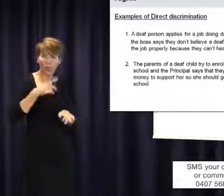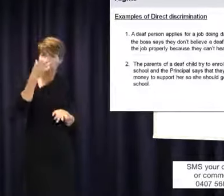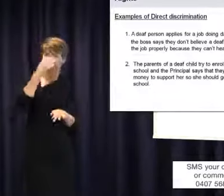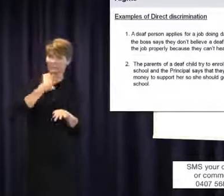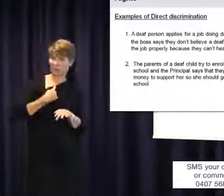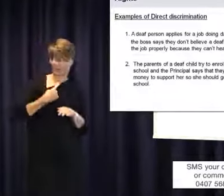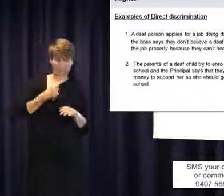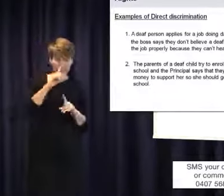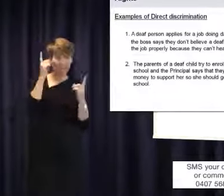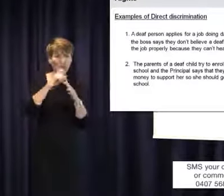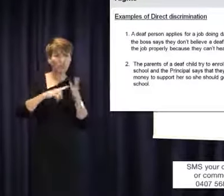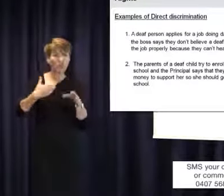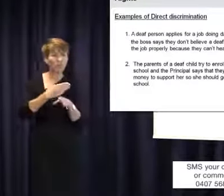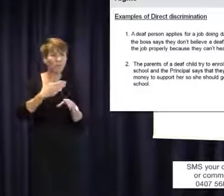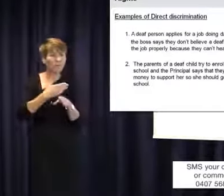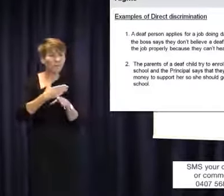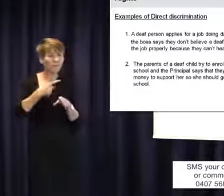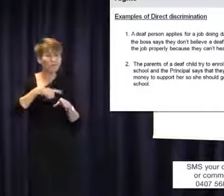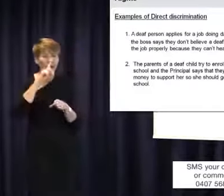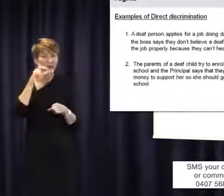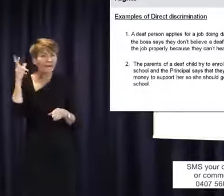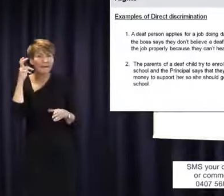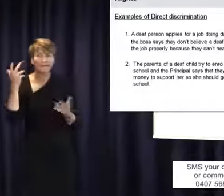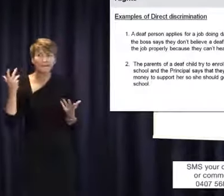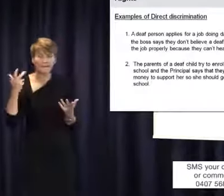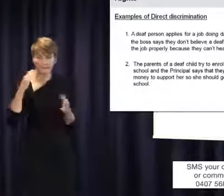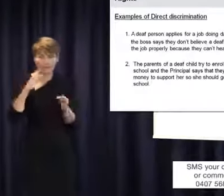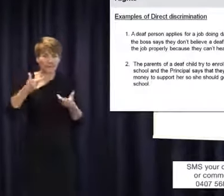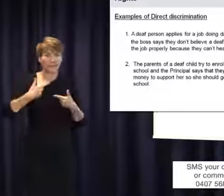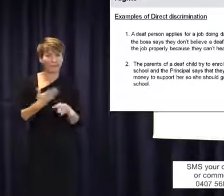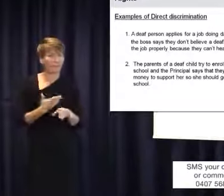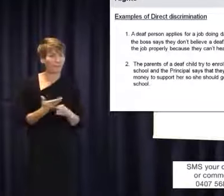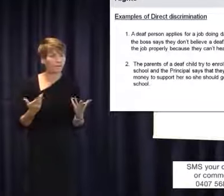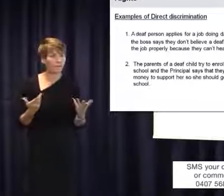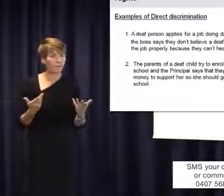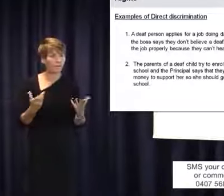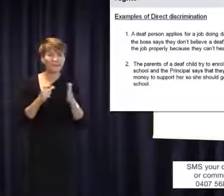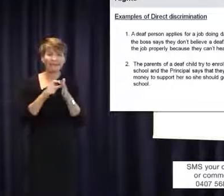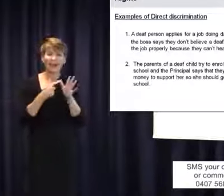properly because they can't hear. So clearly that job of data entry doesn't require you